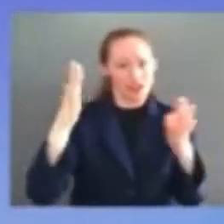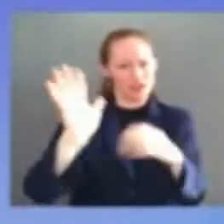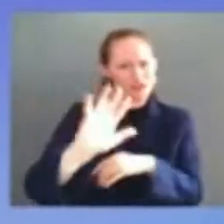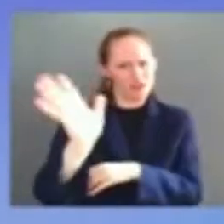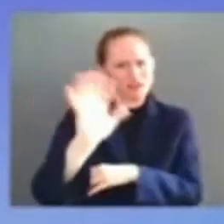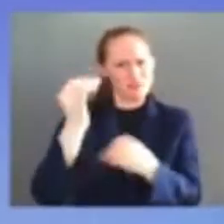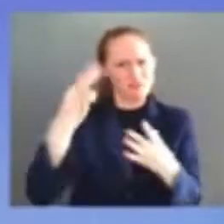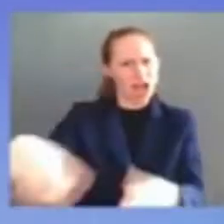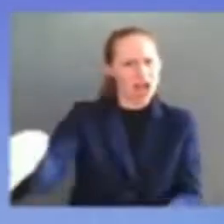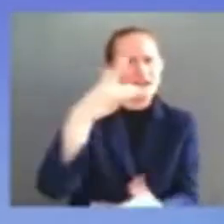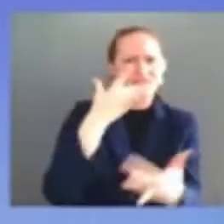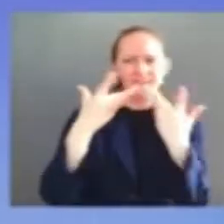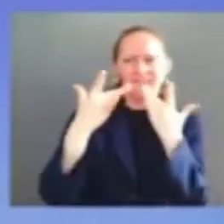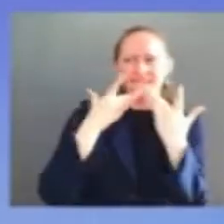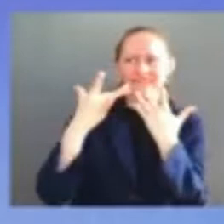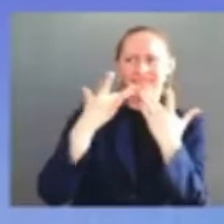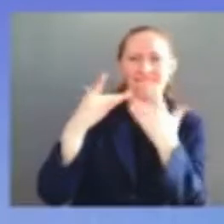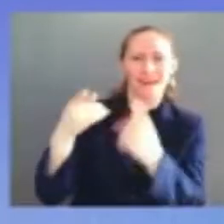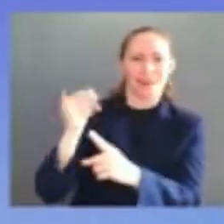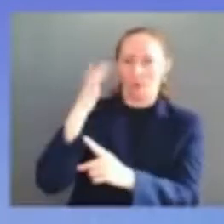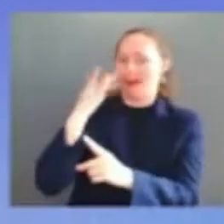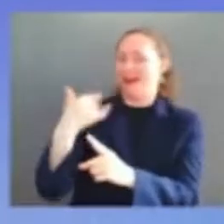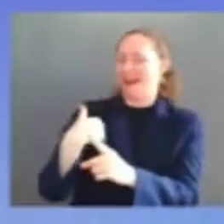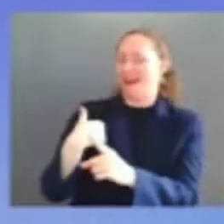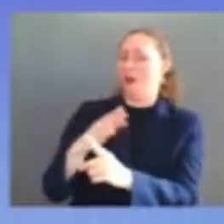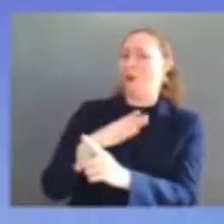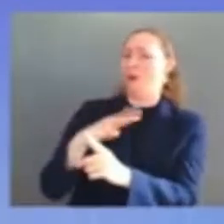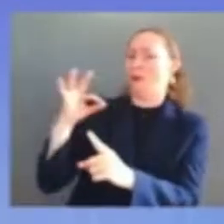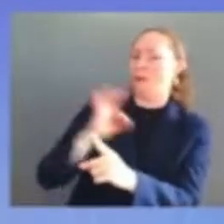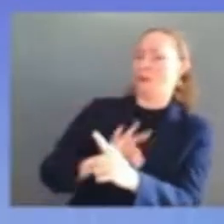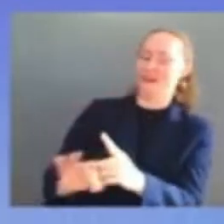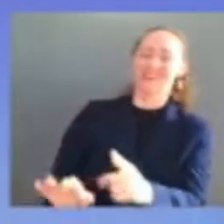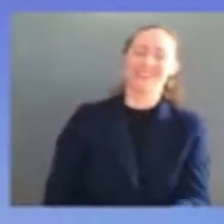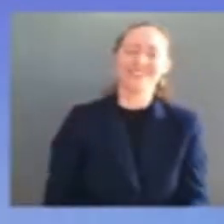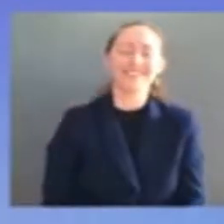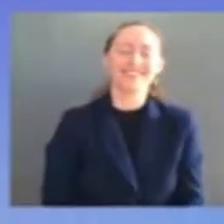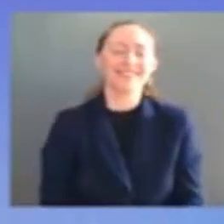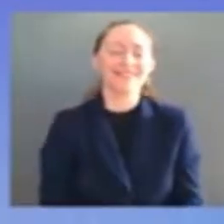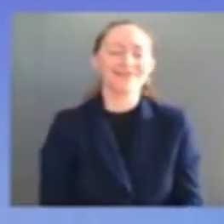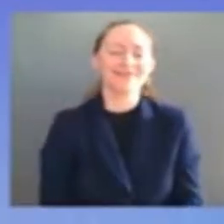i'm also standing here today in no small part due to the hard work of the brilliant